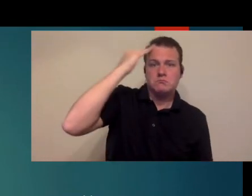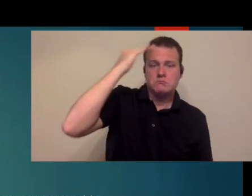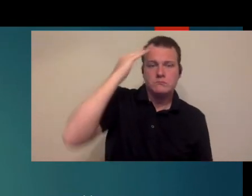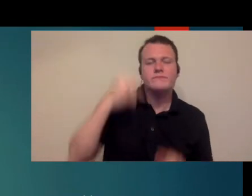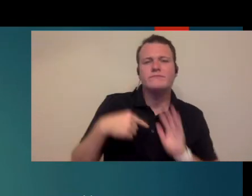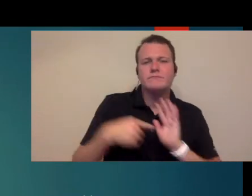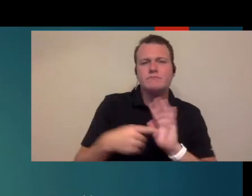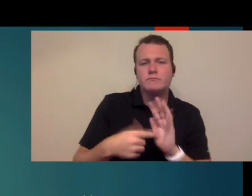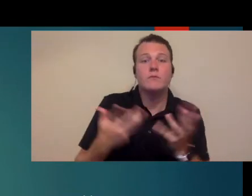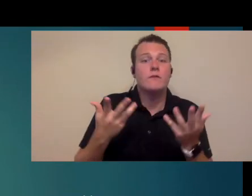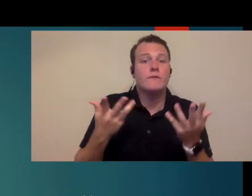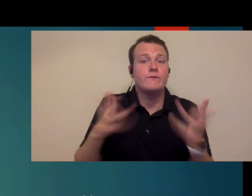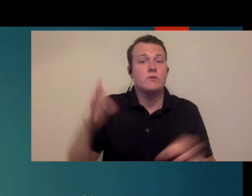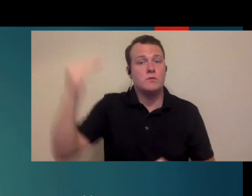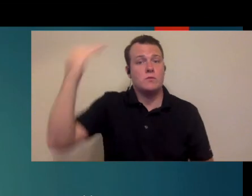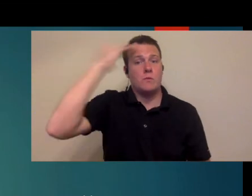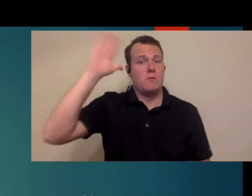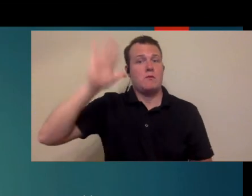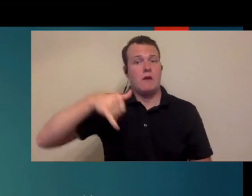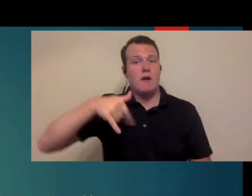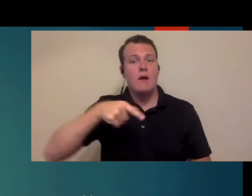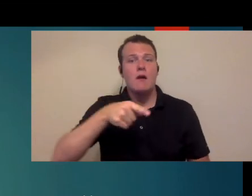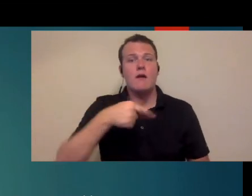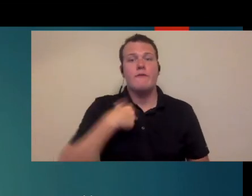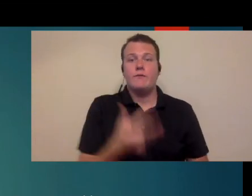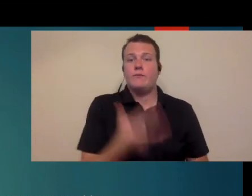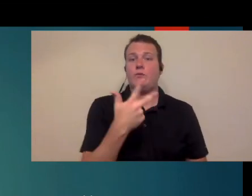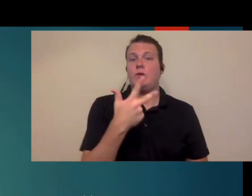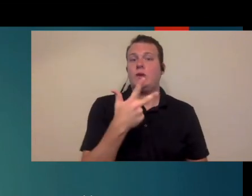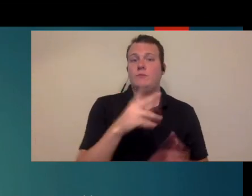already know you know for example you may already know that you're gonna have